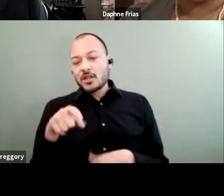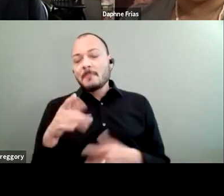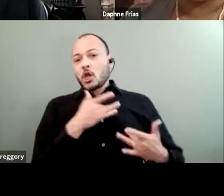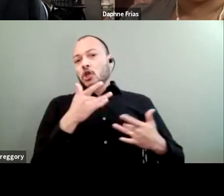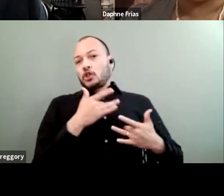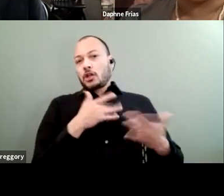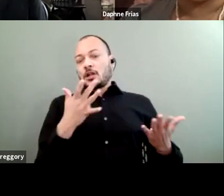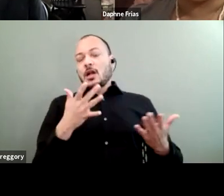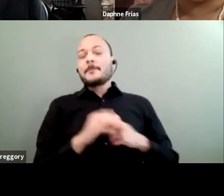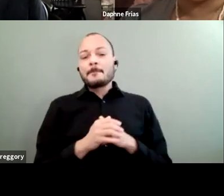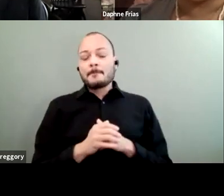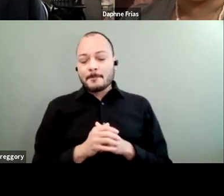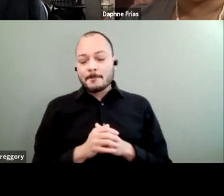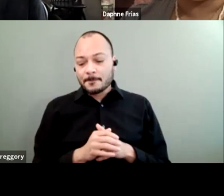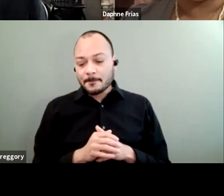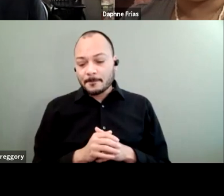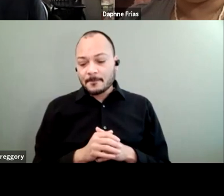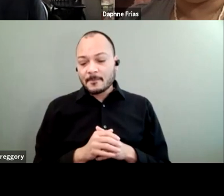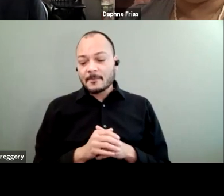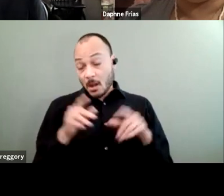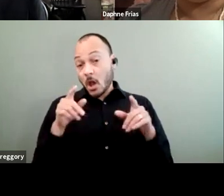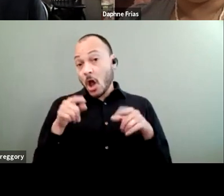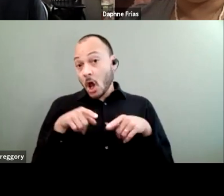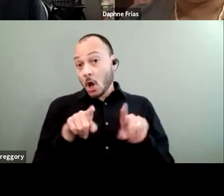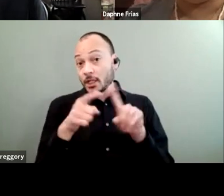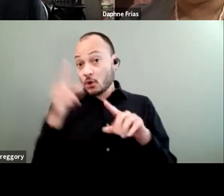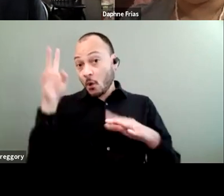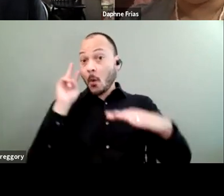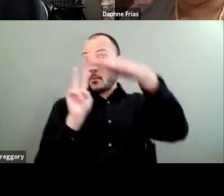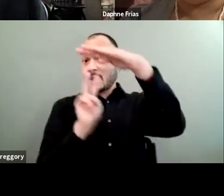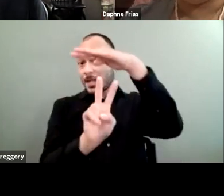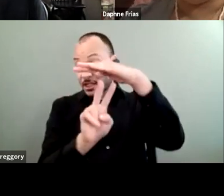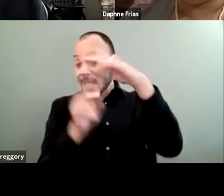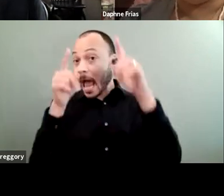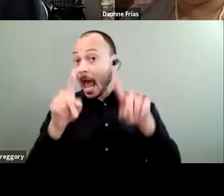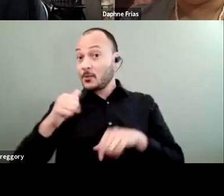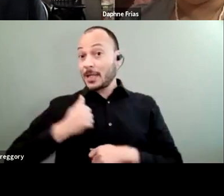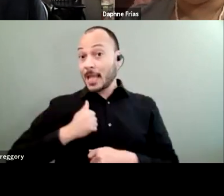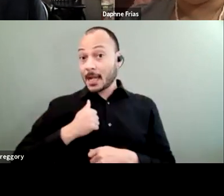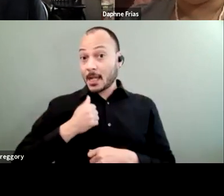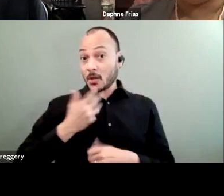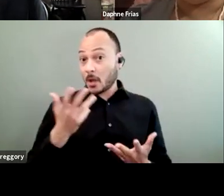According to the predictions, what's going to happen with Canada is that there won't be any water